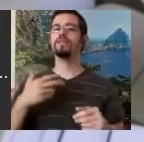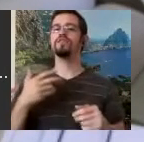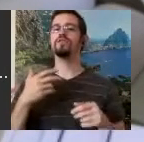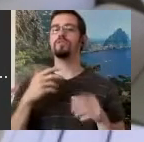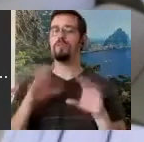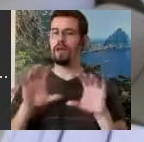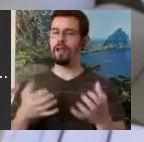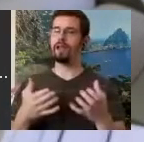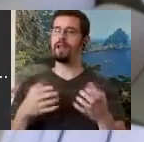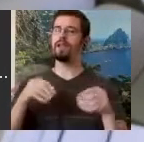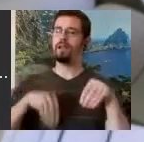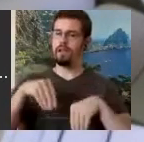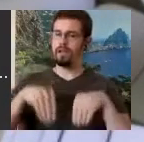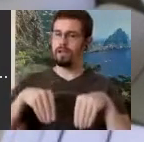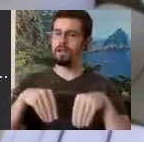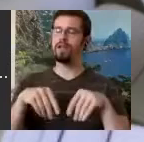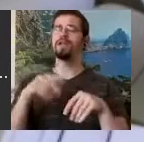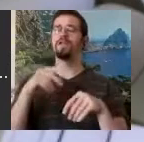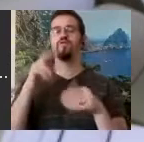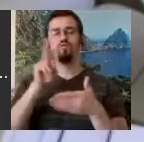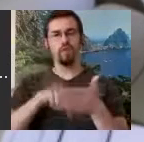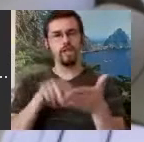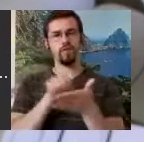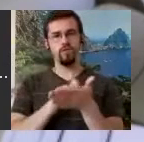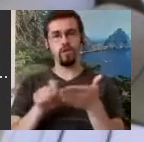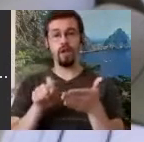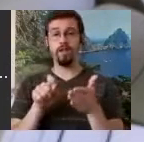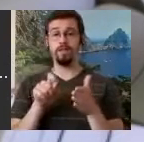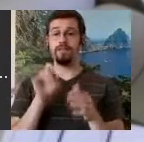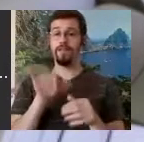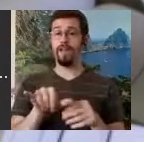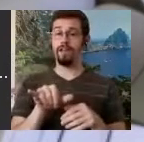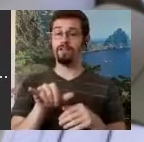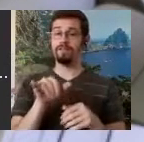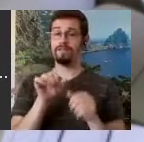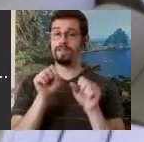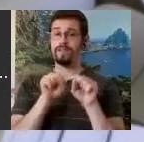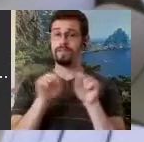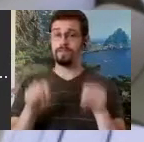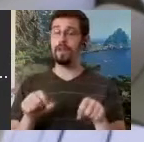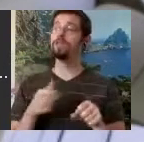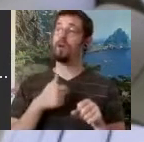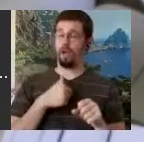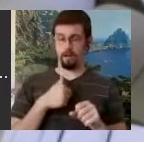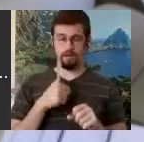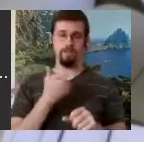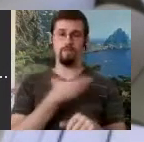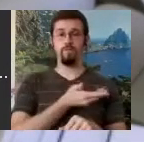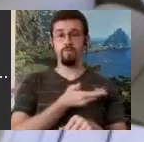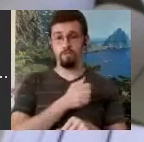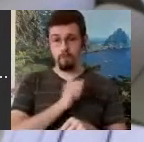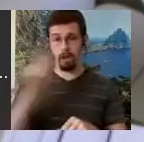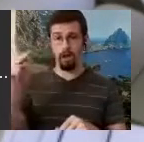was invited back to Denmark and I realized that I could come early and I